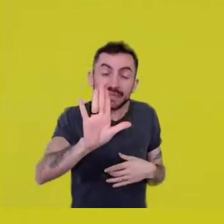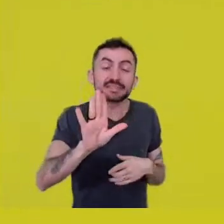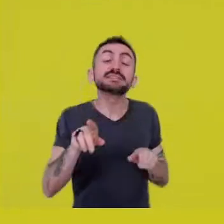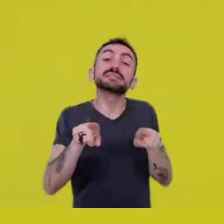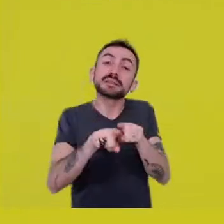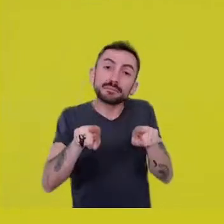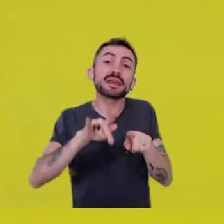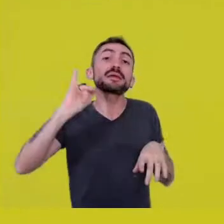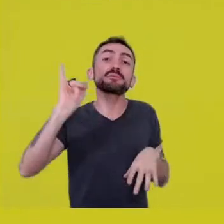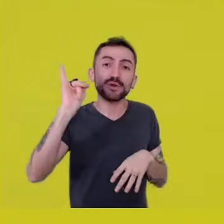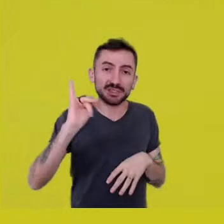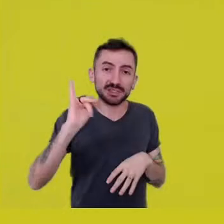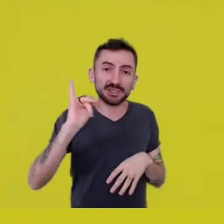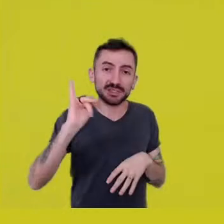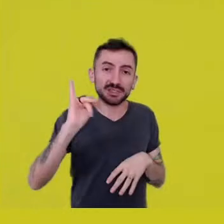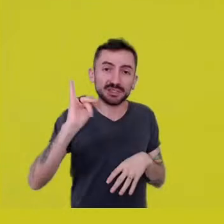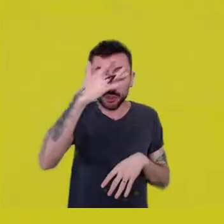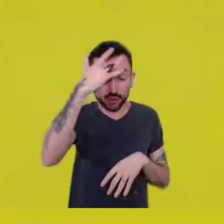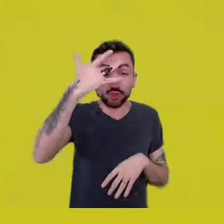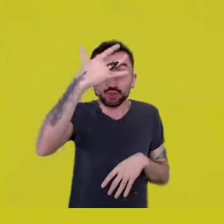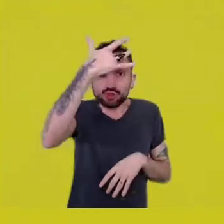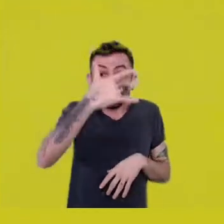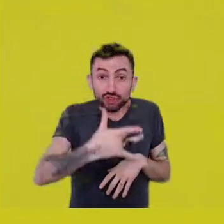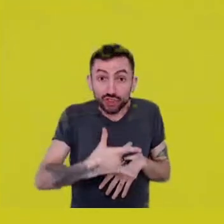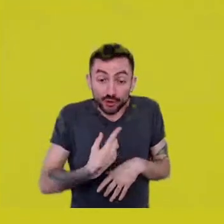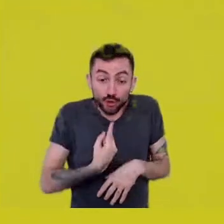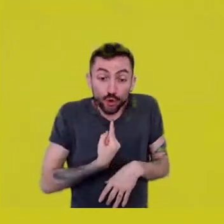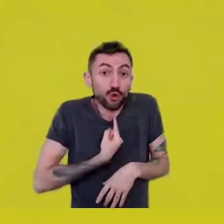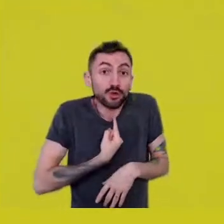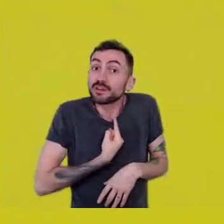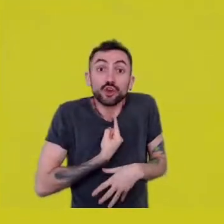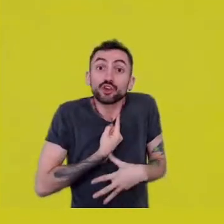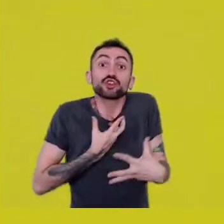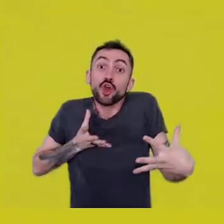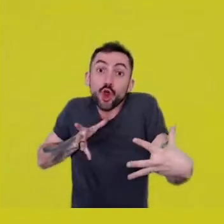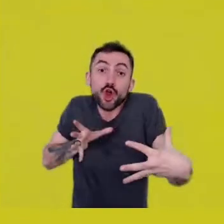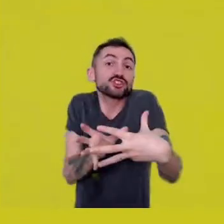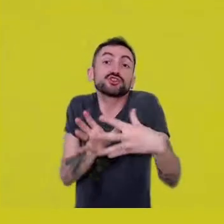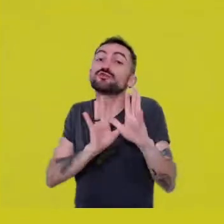about collective individuals. The collective individual’s experience